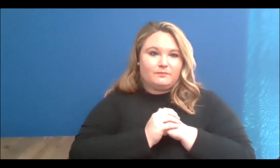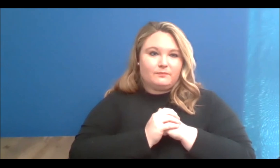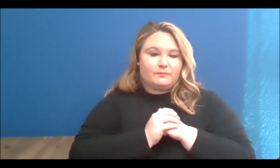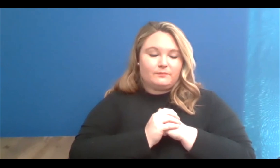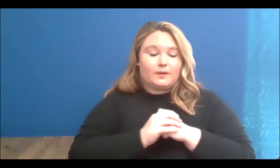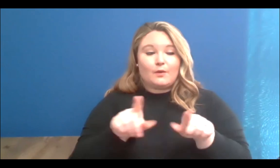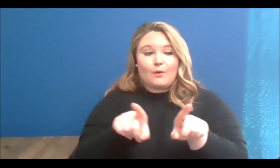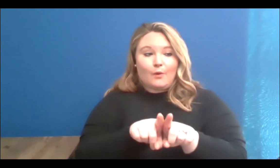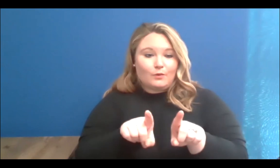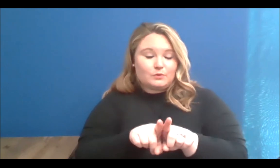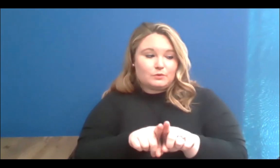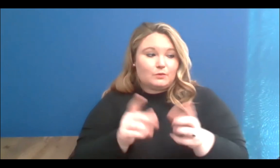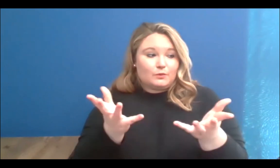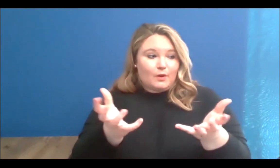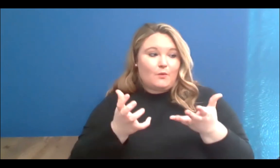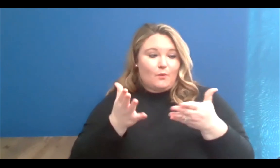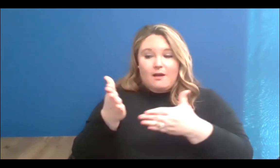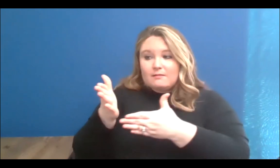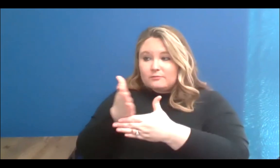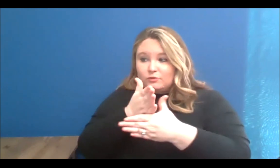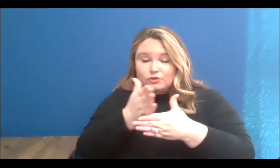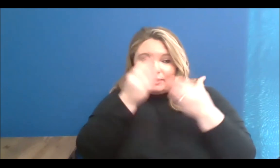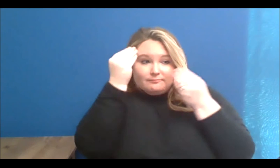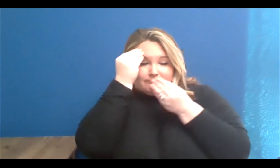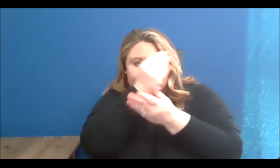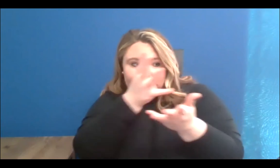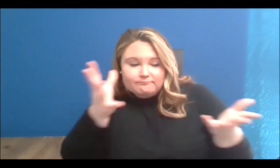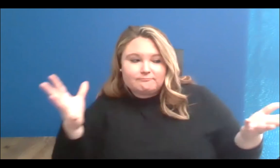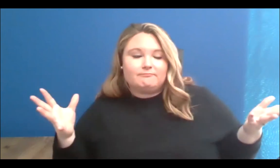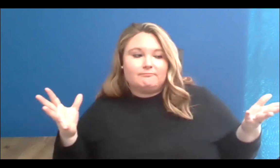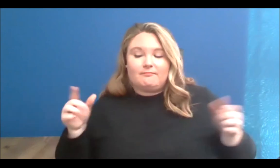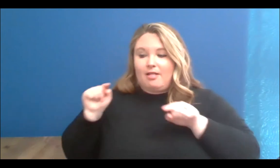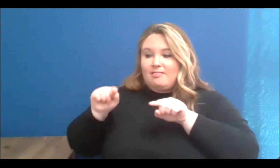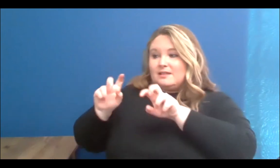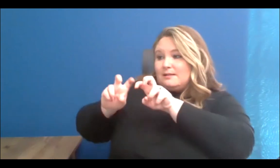I also would like to share with you how this panel, this conversation, is